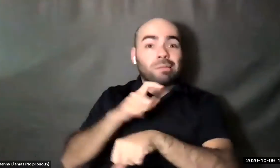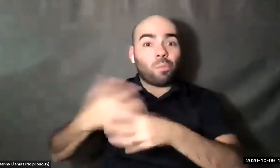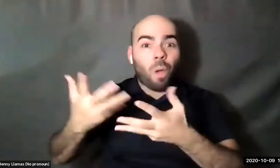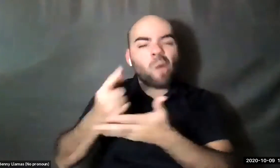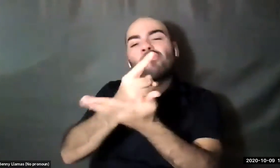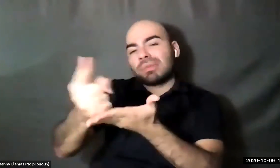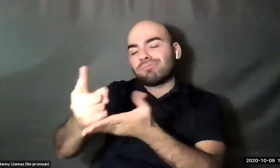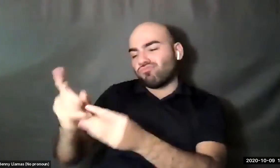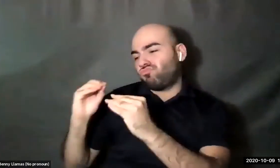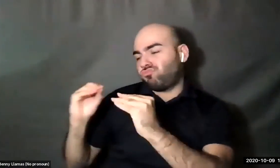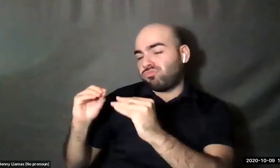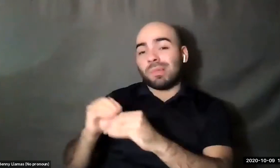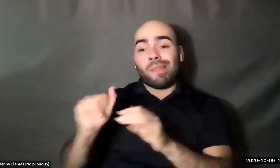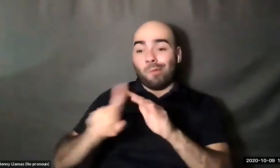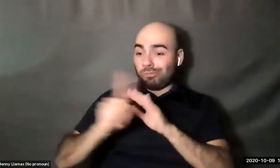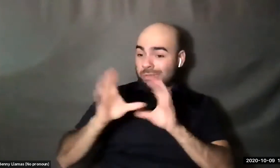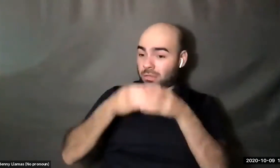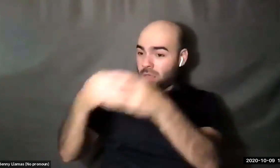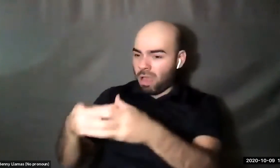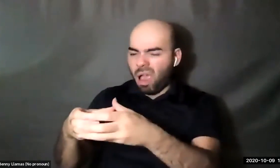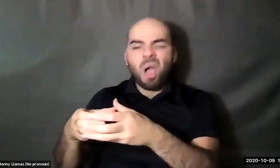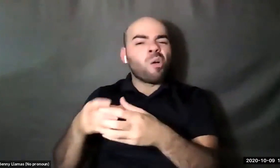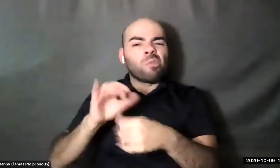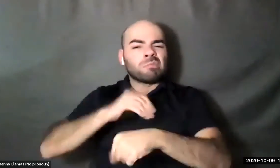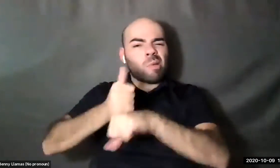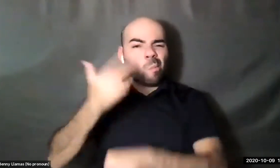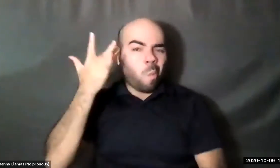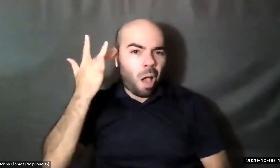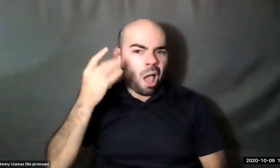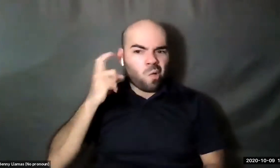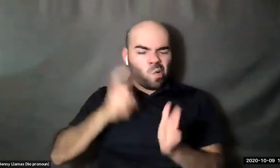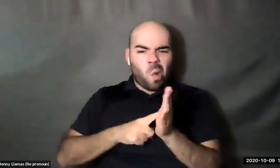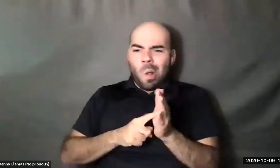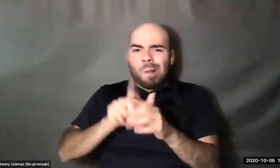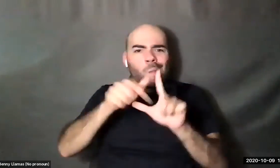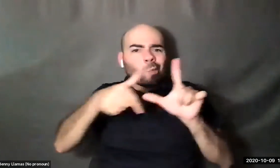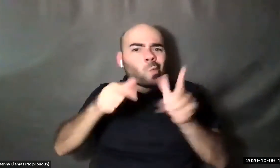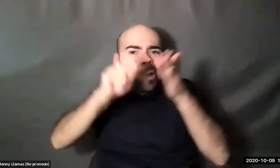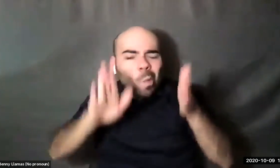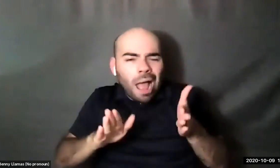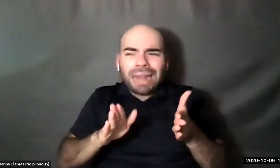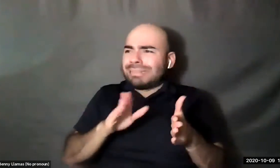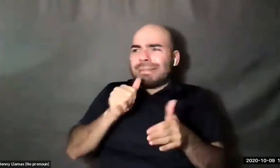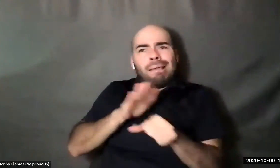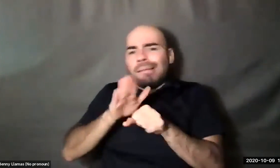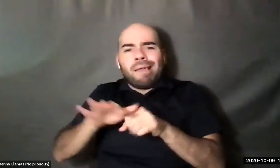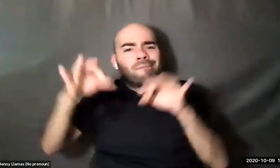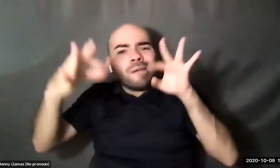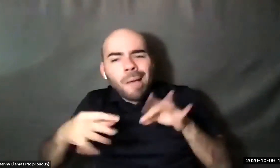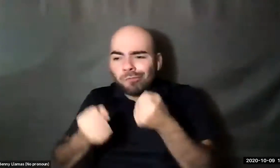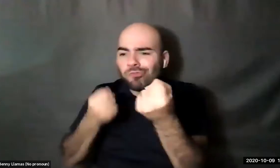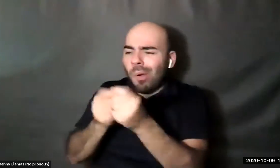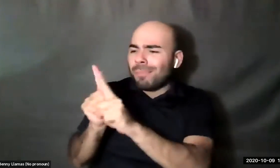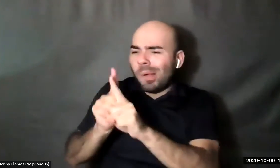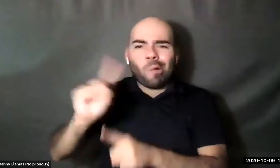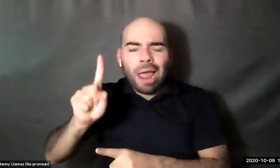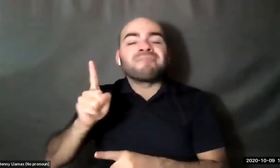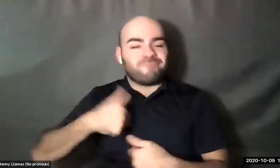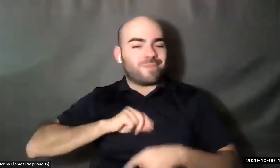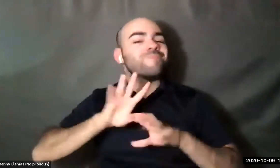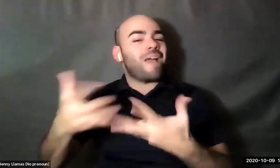The Retreat is intended to fill a void in the development of LGBT Q writers offering instructive feedback in a supportive environment. I always say that I, I recognize myself.